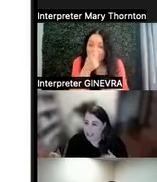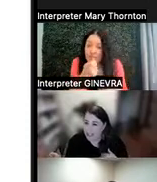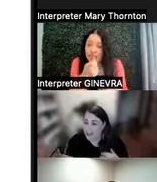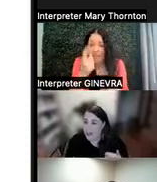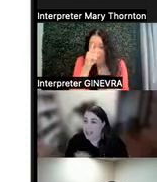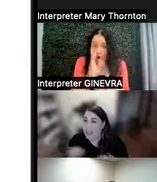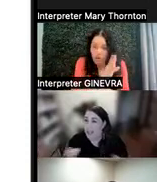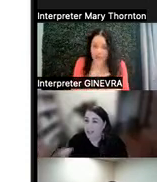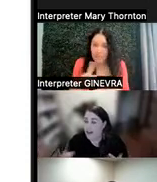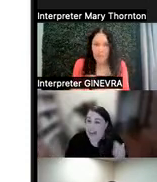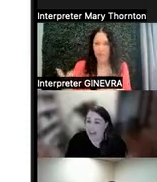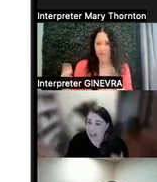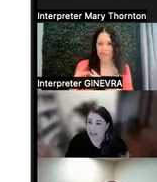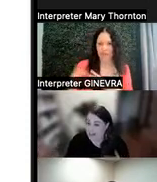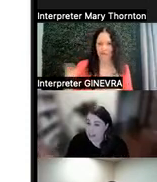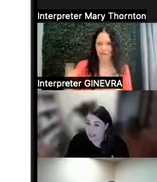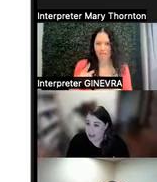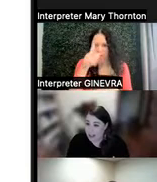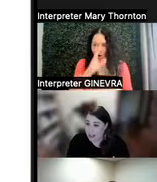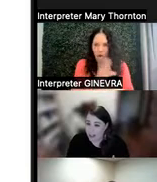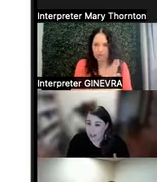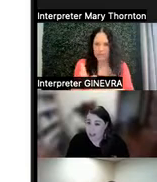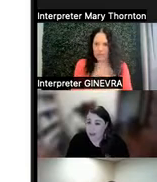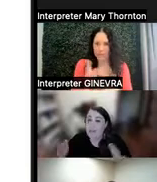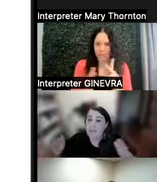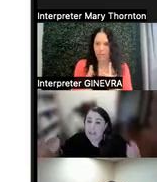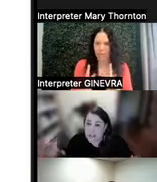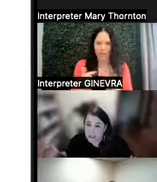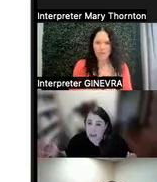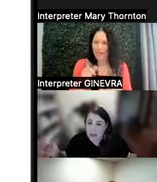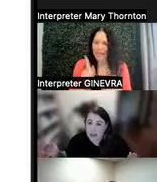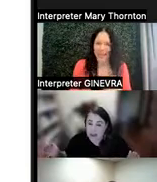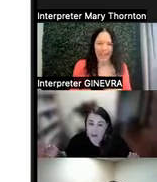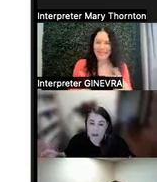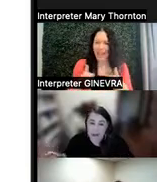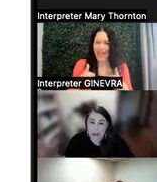And so we can't ever have that lived experience. So as much as we may know, we also